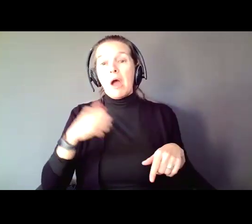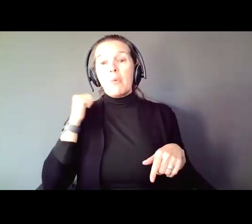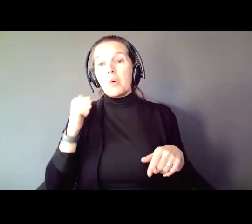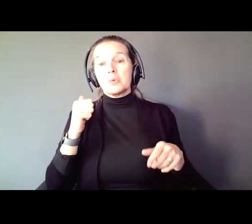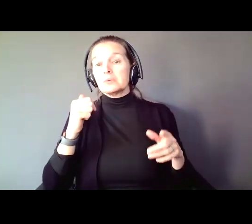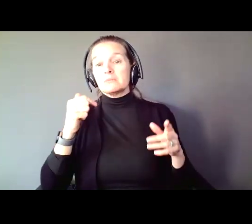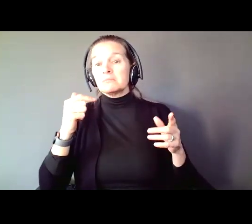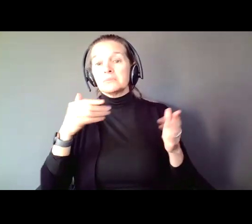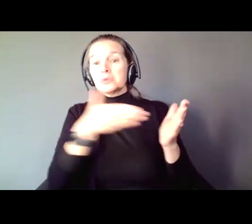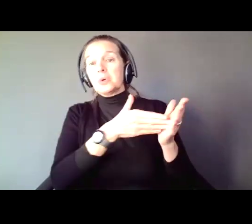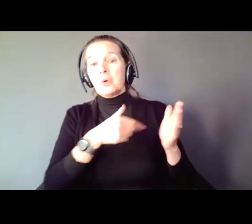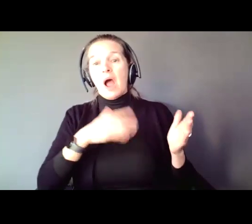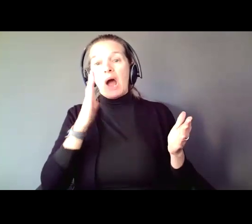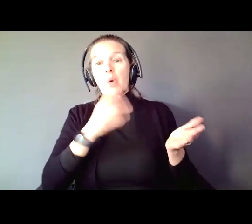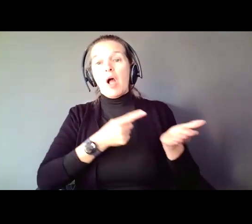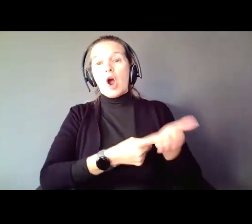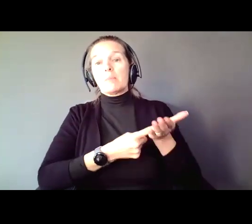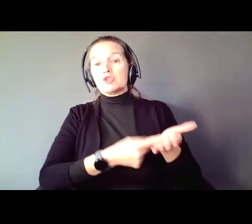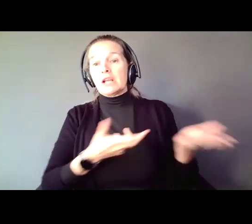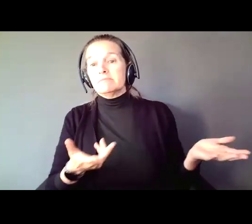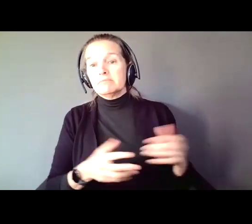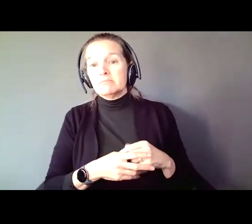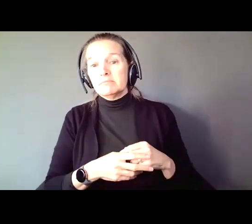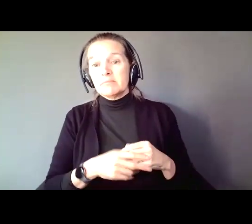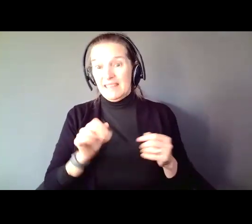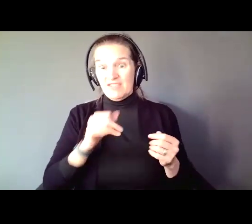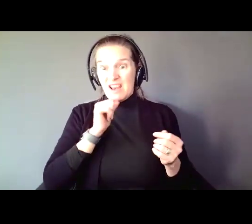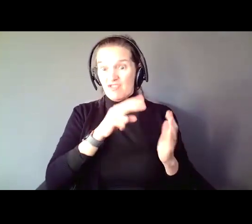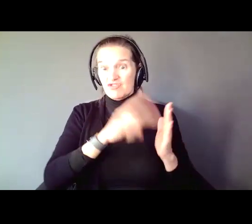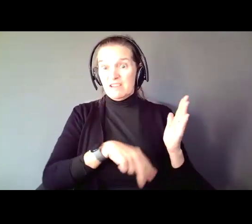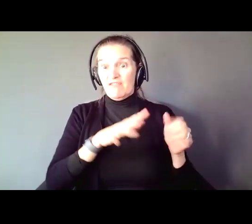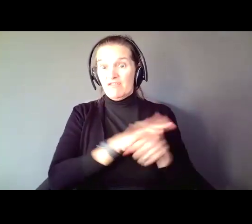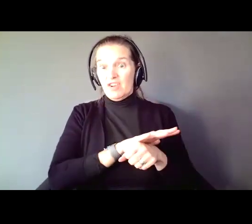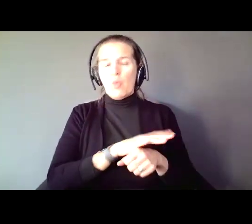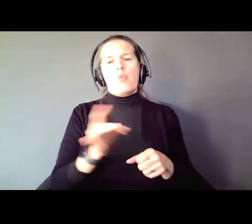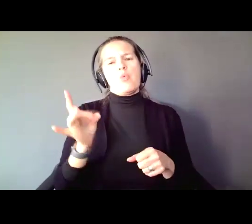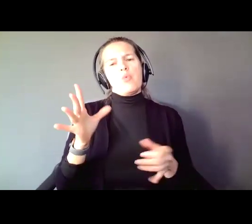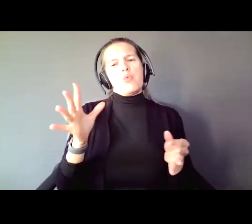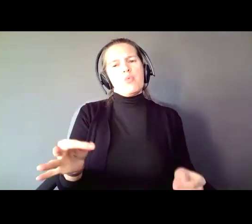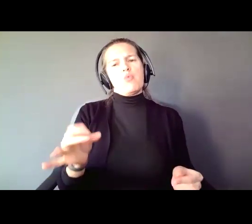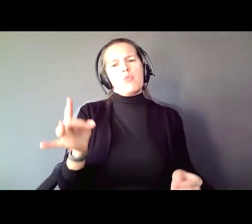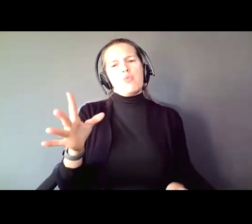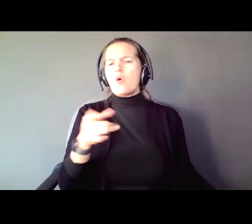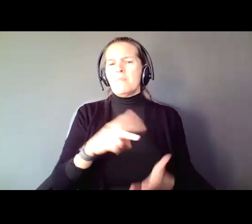And you didn't read the paperwork? You made a horrible decision; you need a guardian.